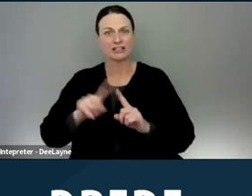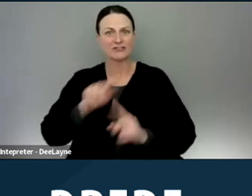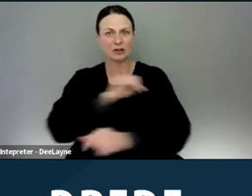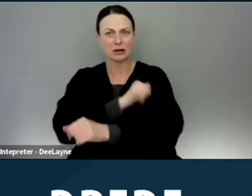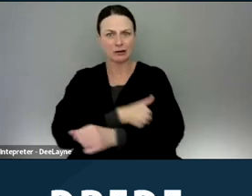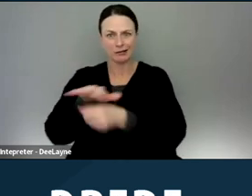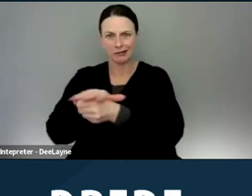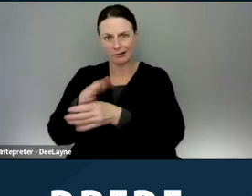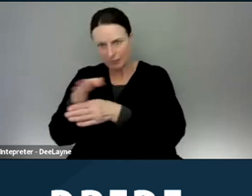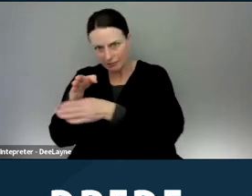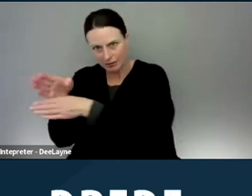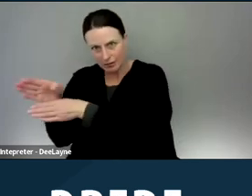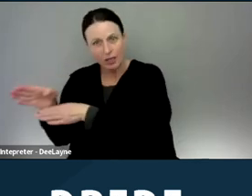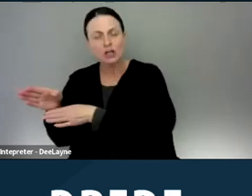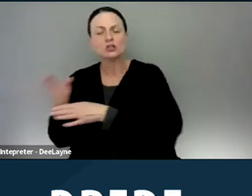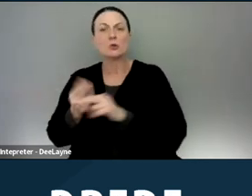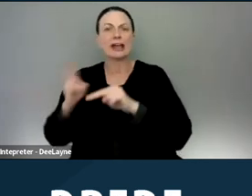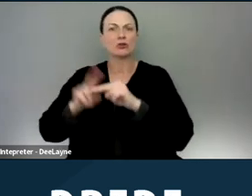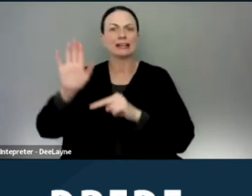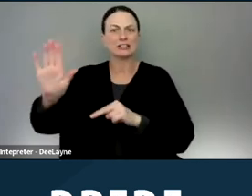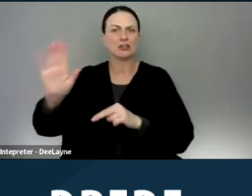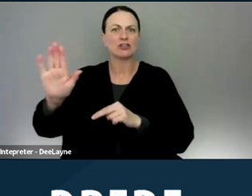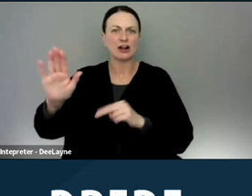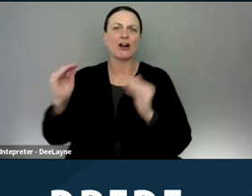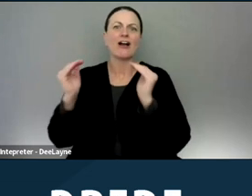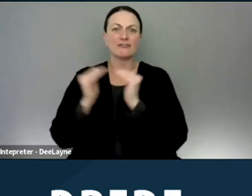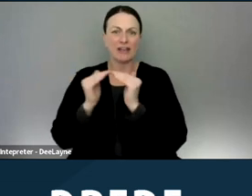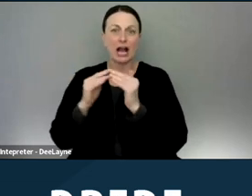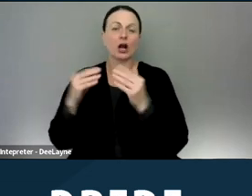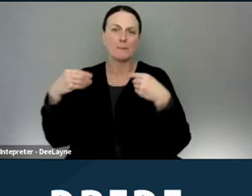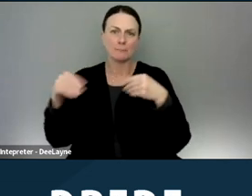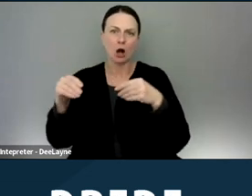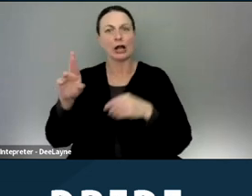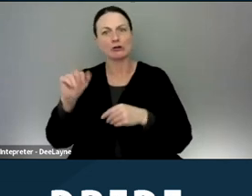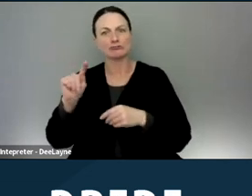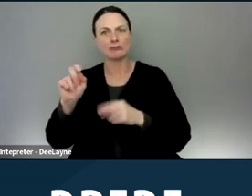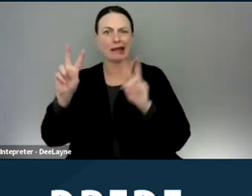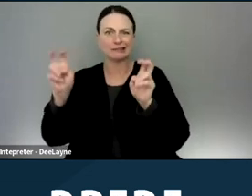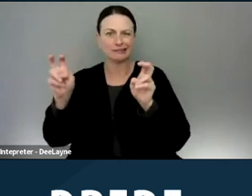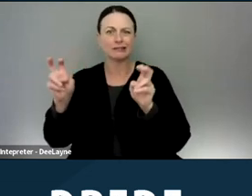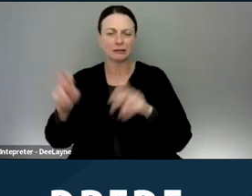their farm market rates. And so I know some cities like Los Angeles have done so,